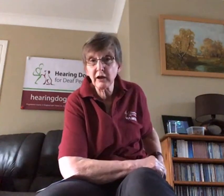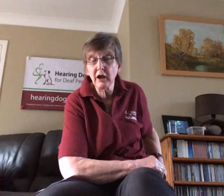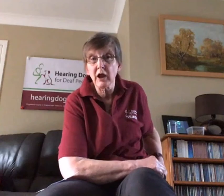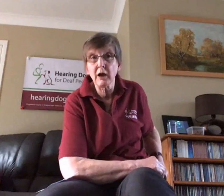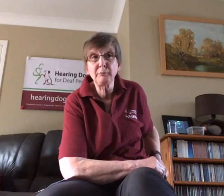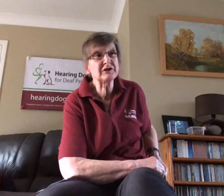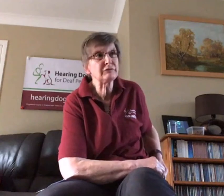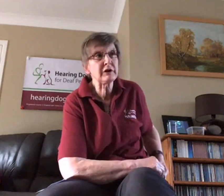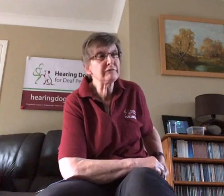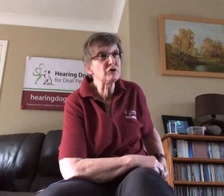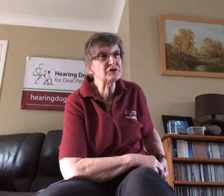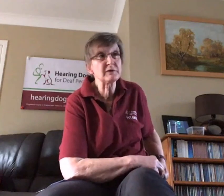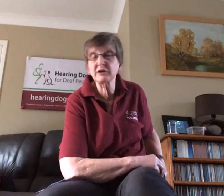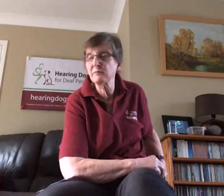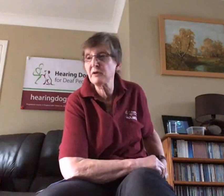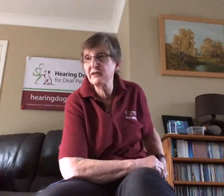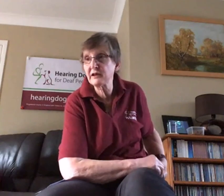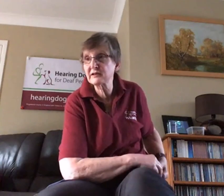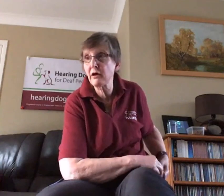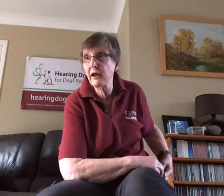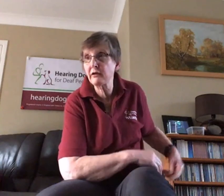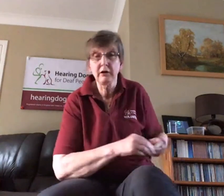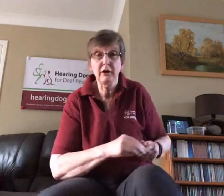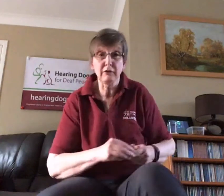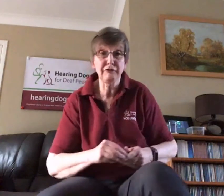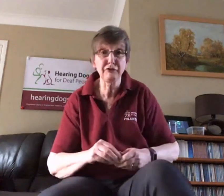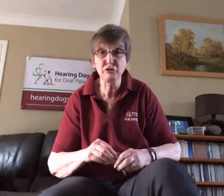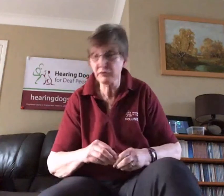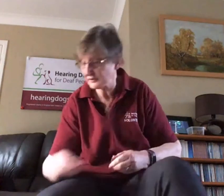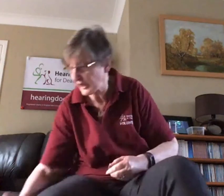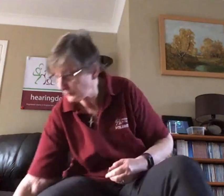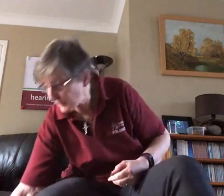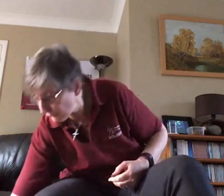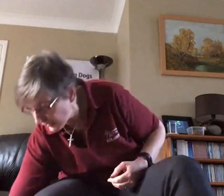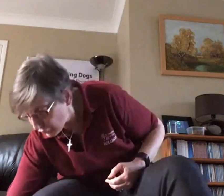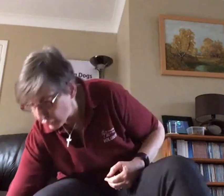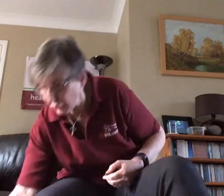Positive reinforcement can be things like food to tell them they're really good, lots